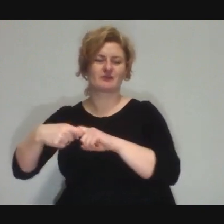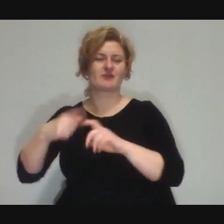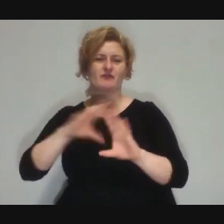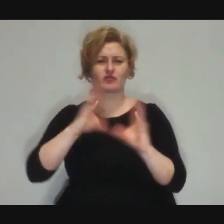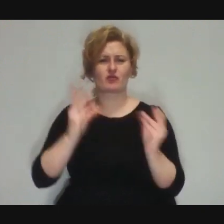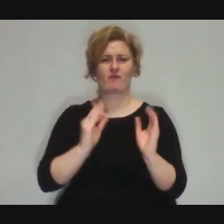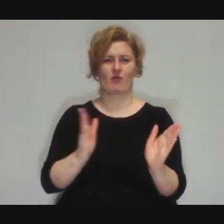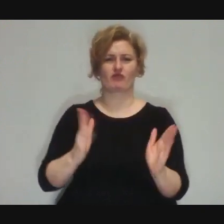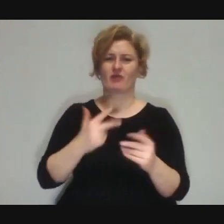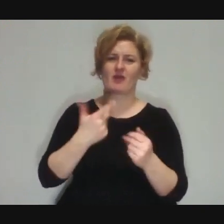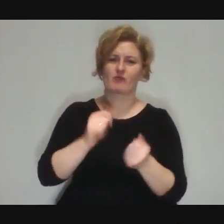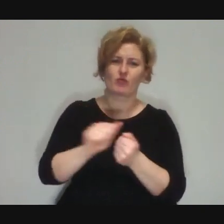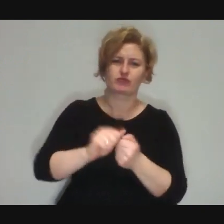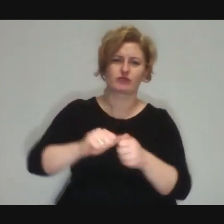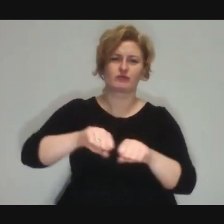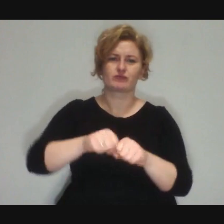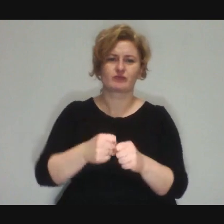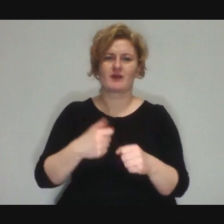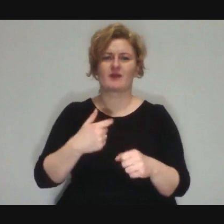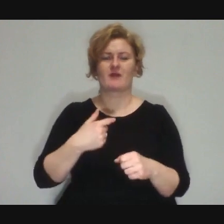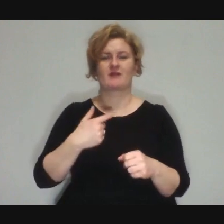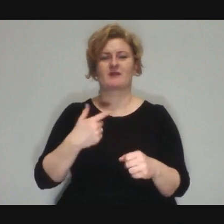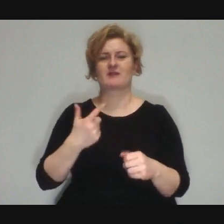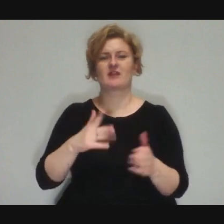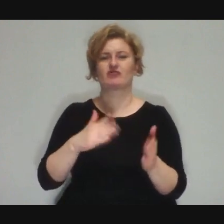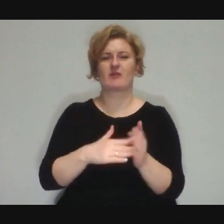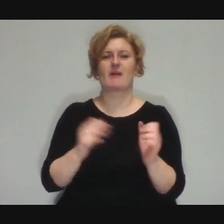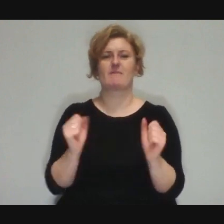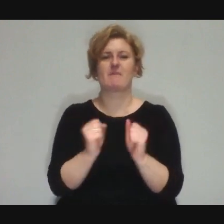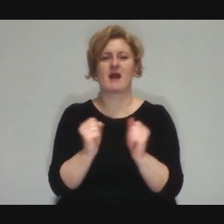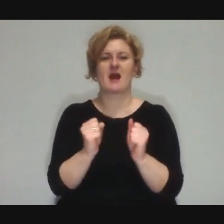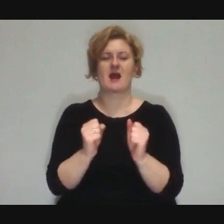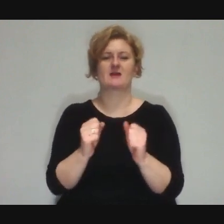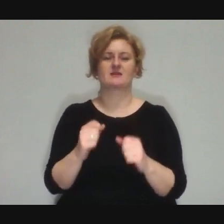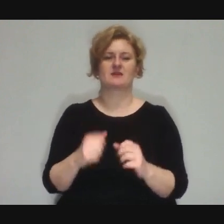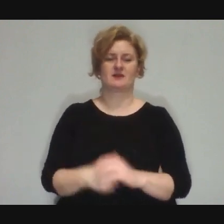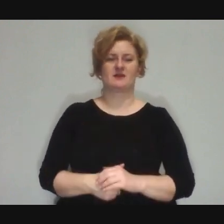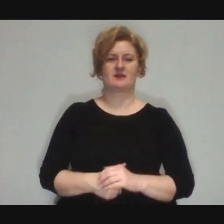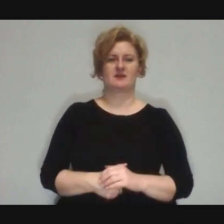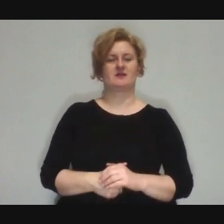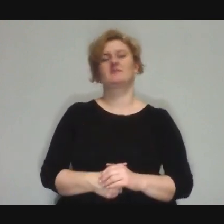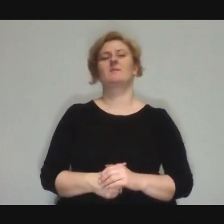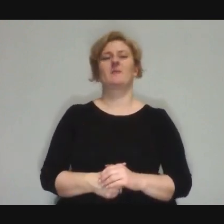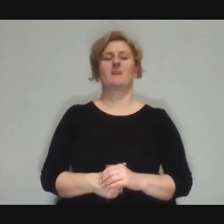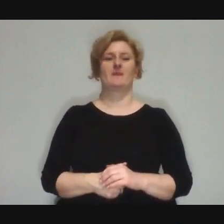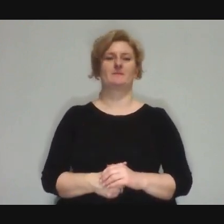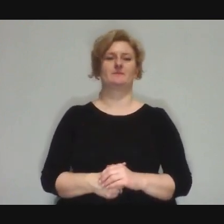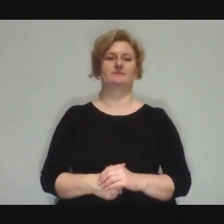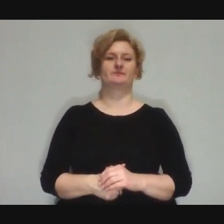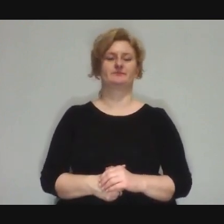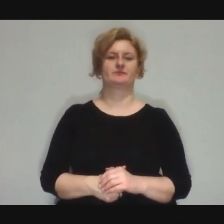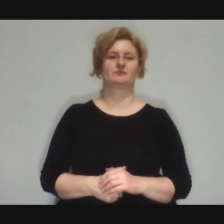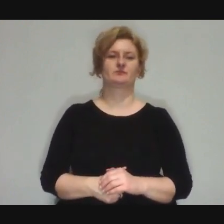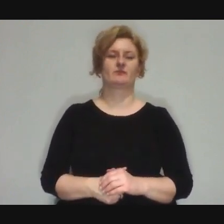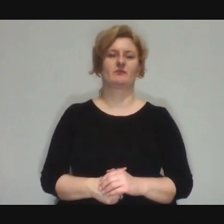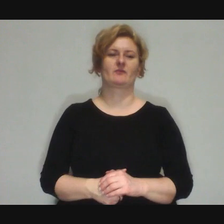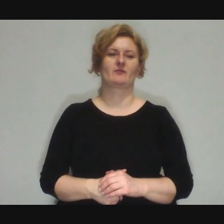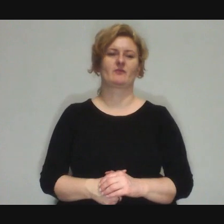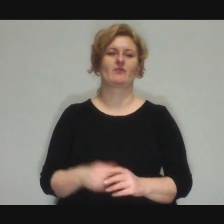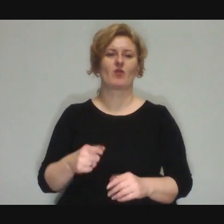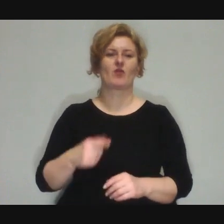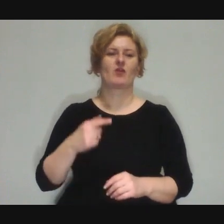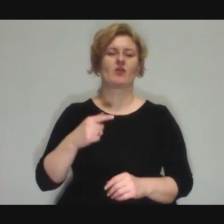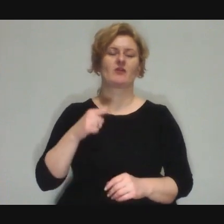You don't have to be afraid to go to Skibińska Street, because you won't get out of there or something. Not those times, not that period.